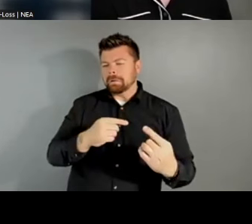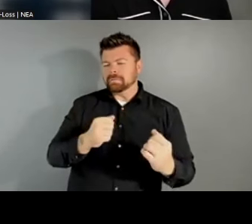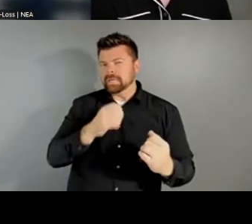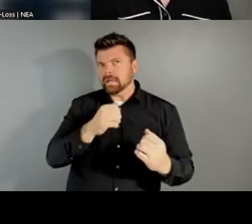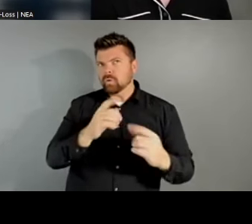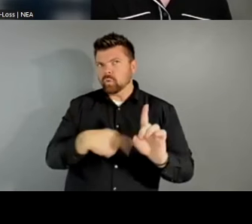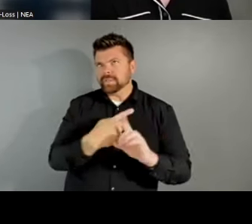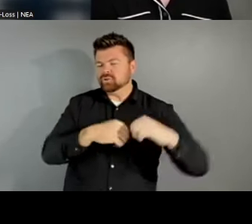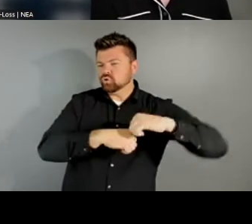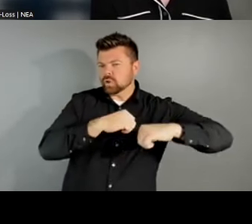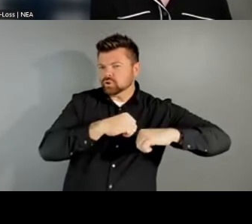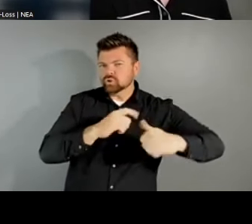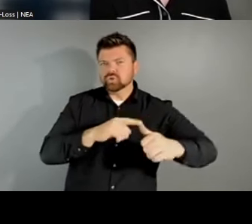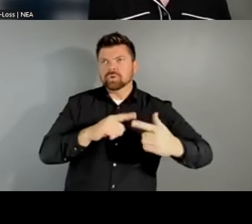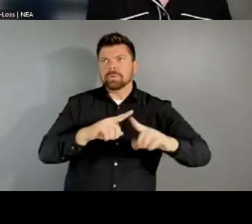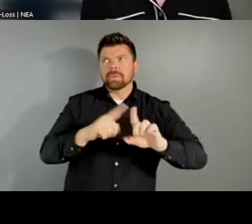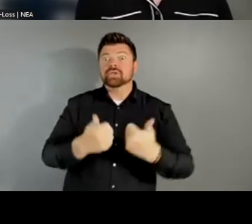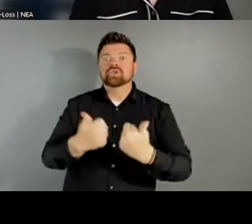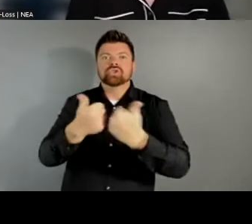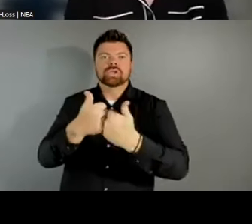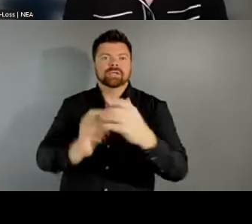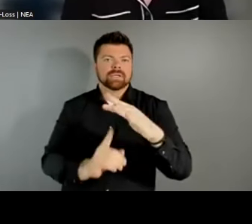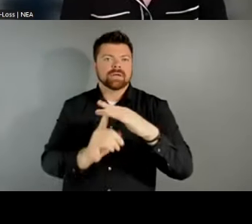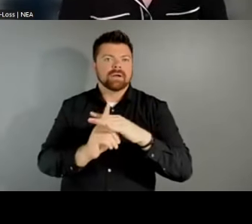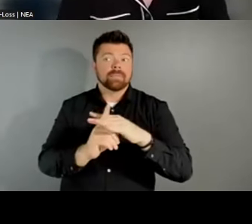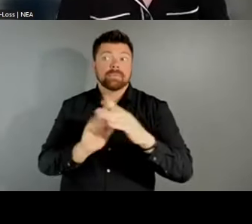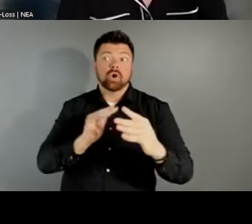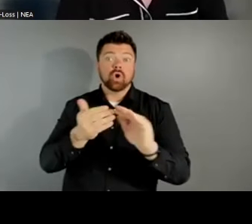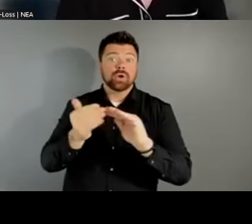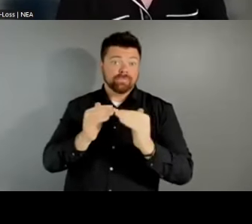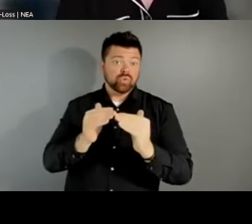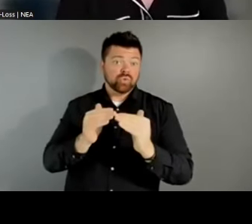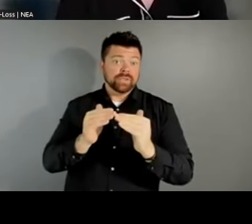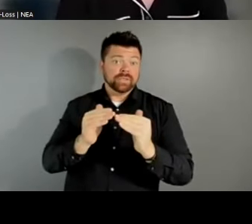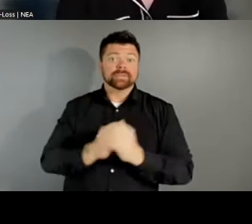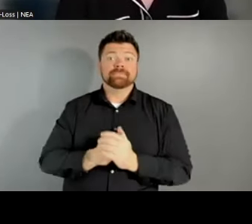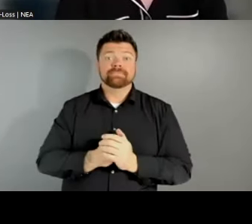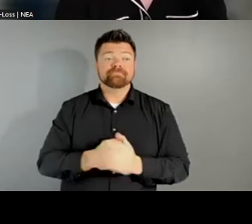but also in the challenges we're facing in our communities. Many local arts agencies really